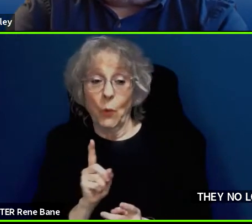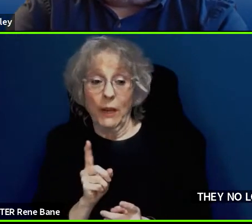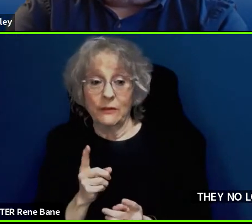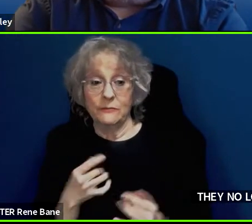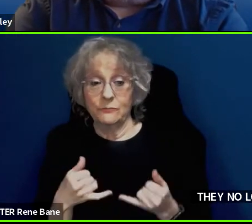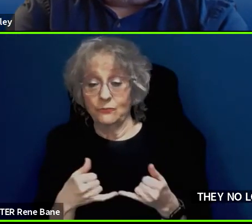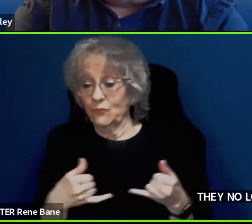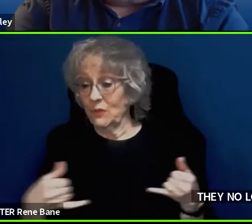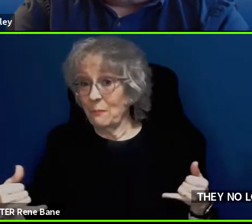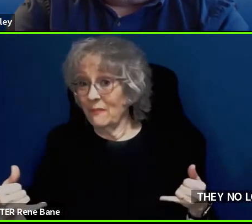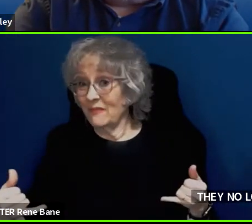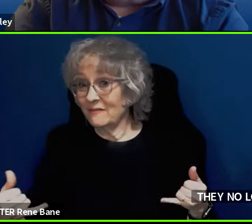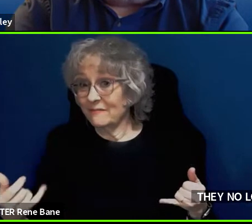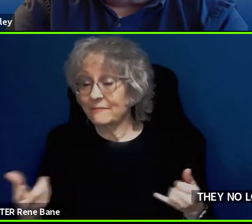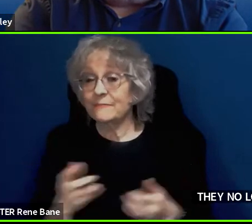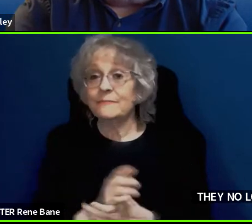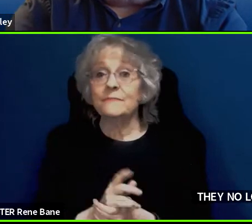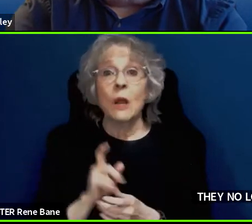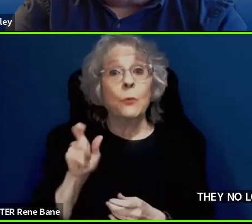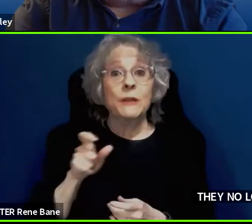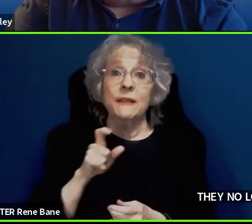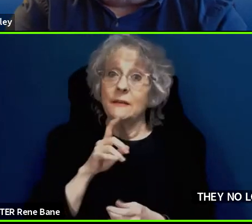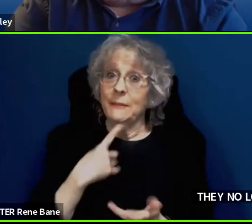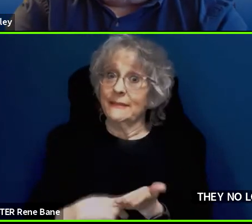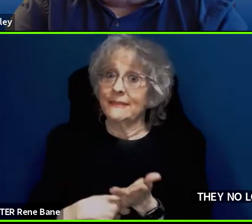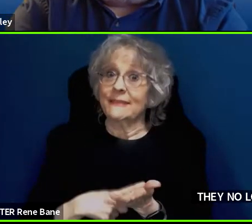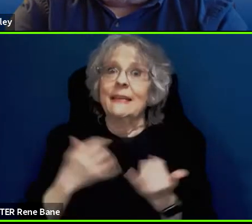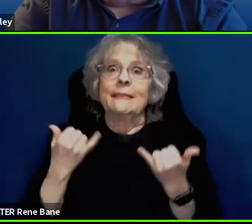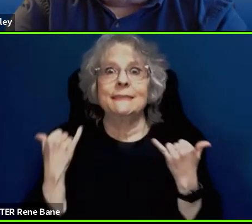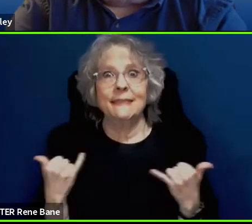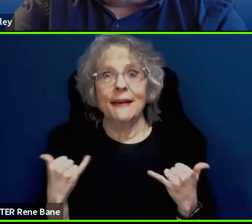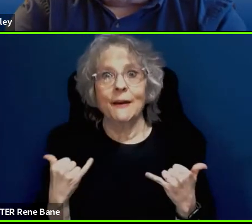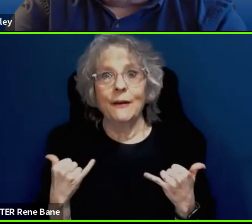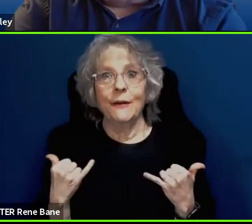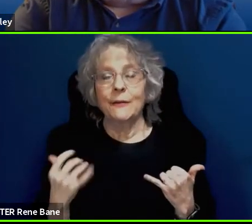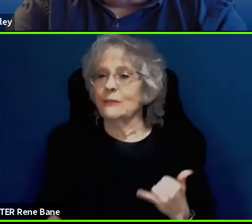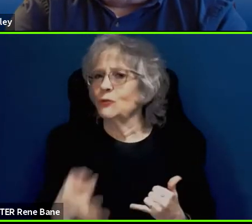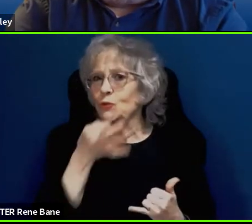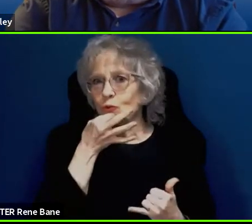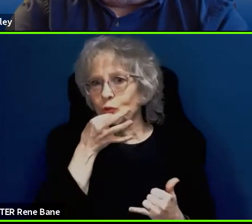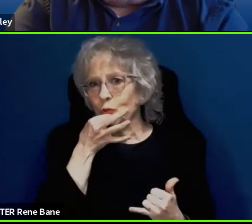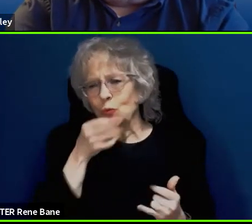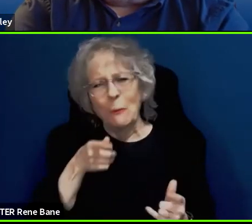we should be talking about right now because it is going to be here very, very quickly. Where